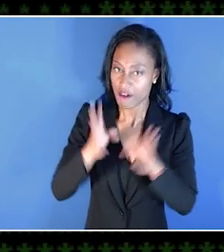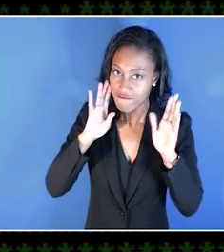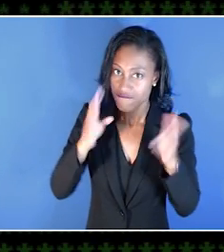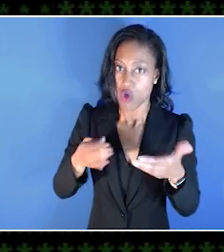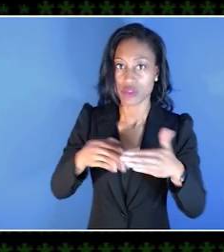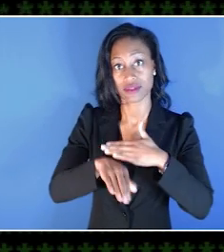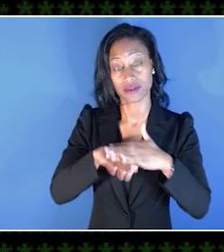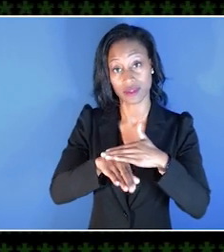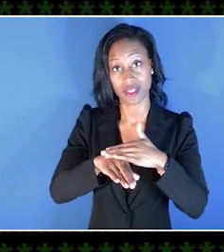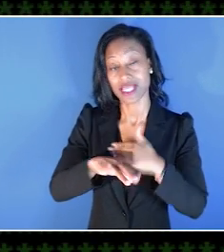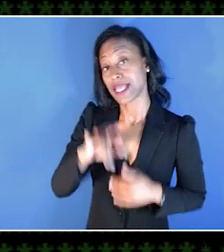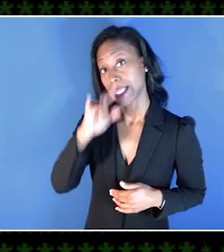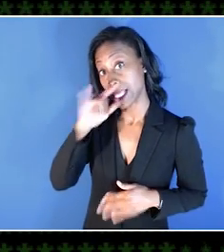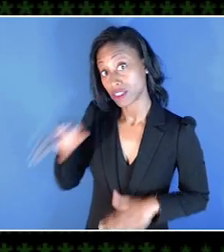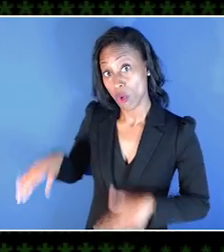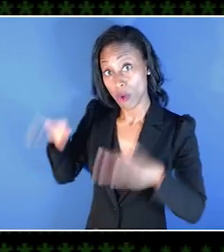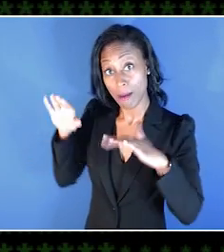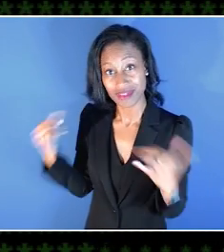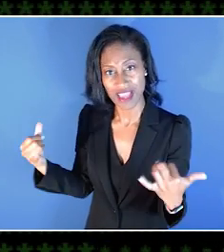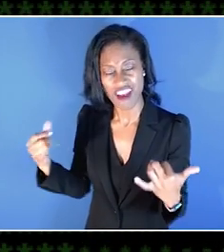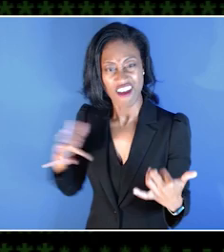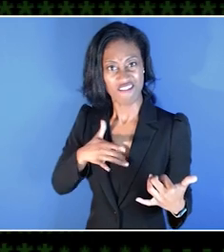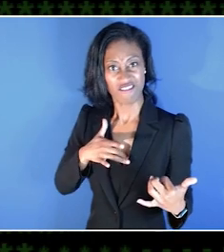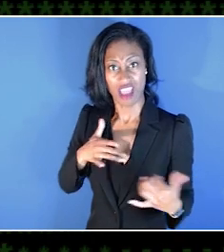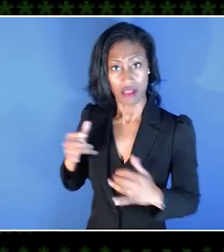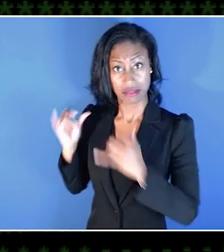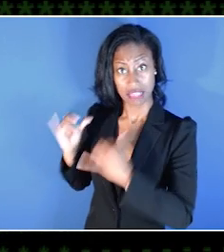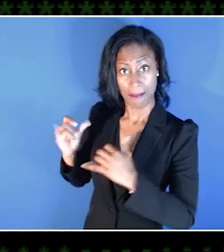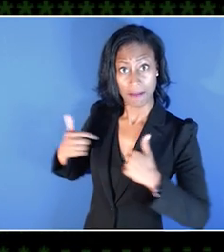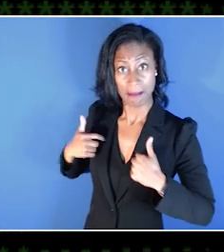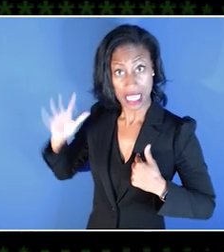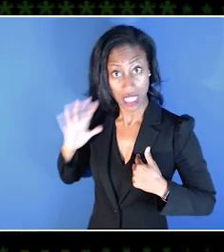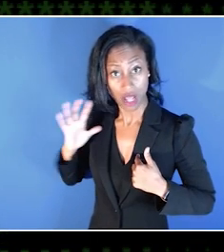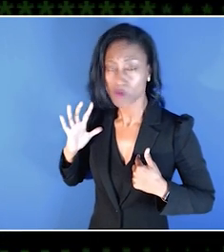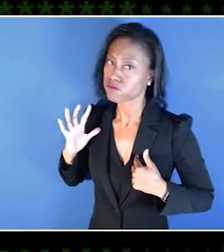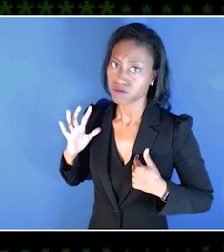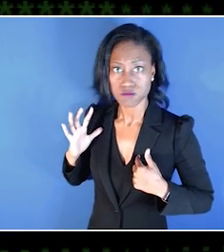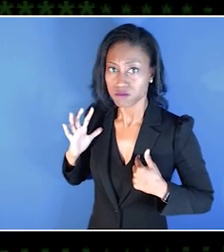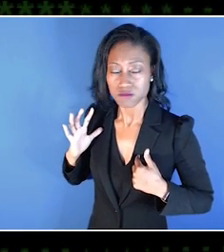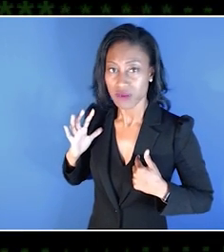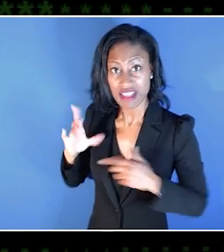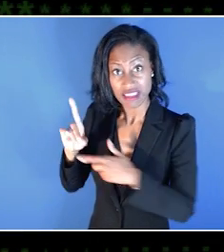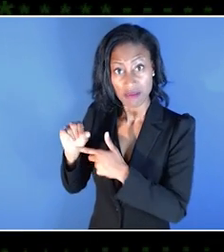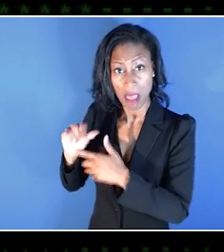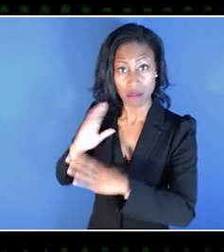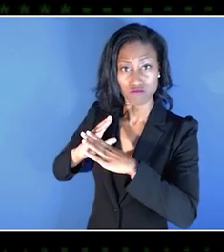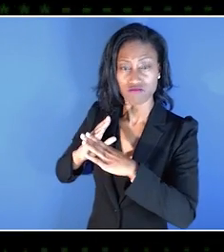so that kids growing up today don't have to feel like they suck at games and that their disability is getting in the way.